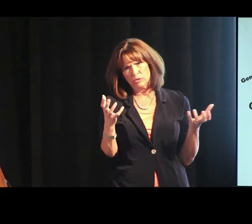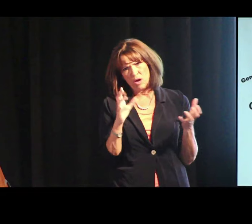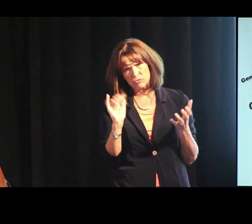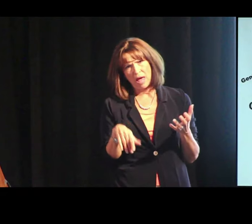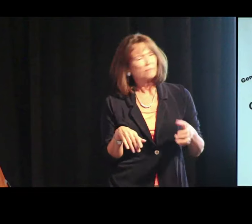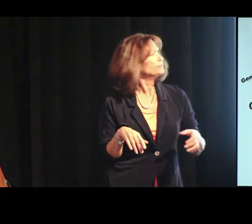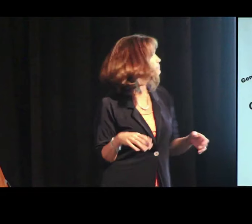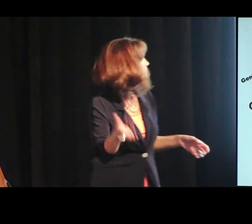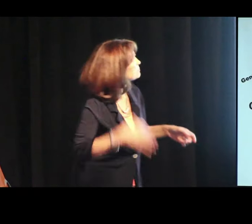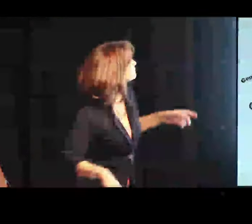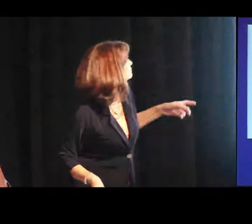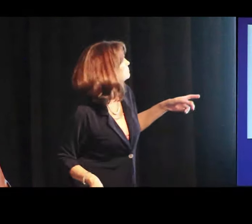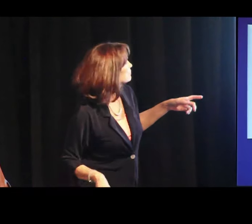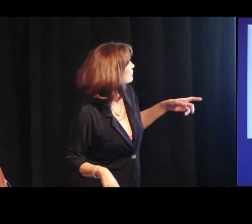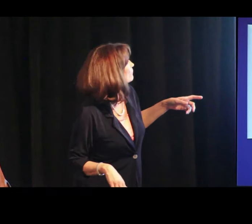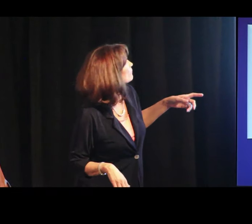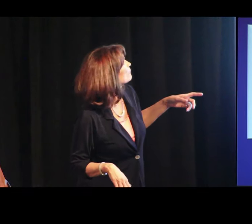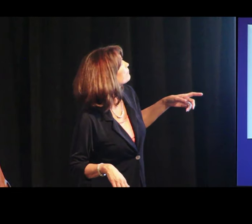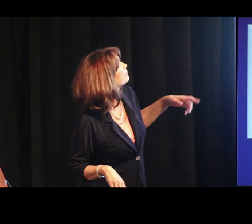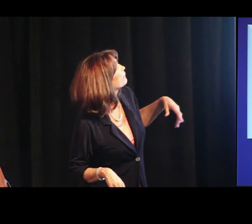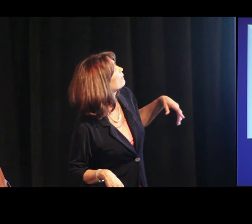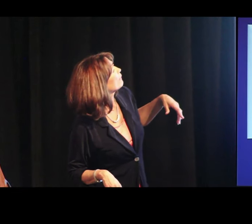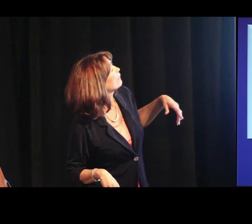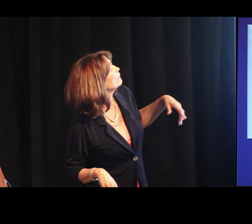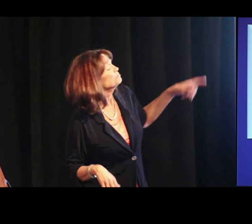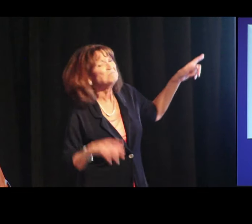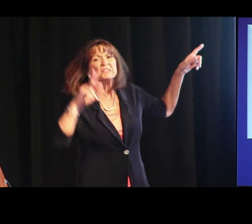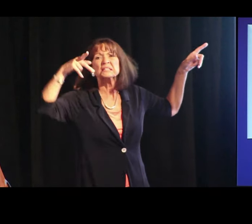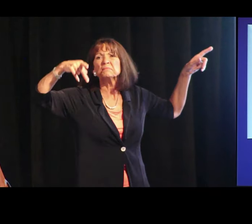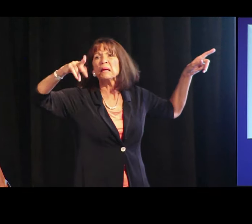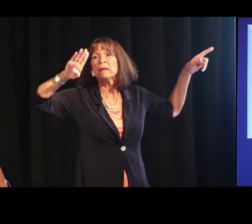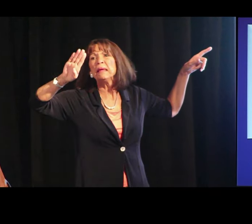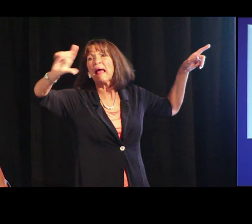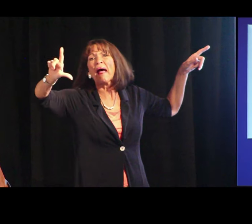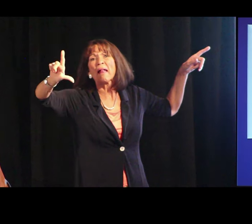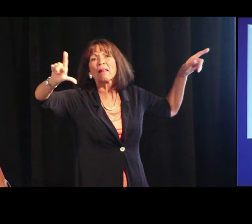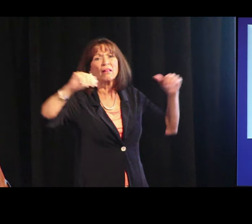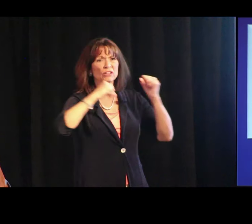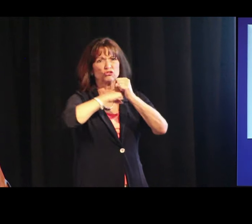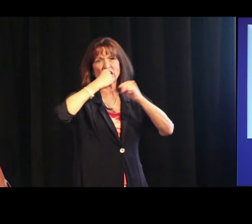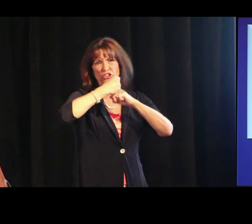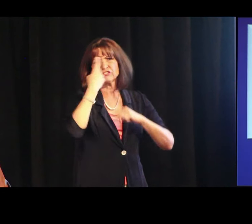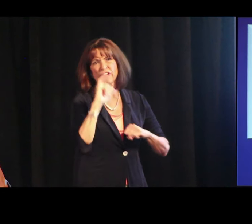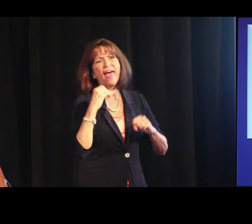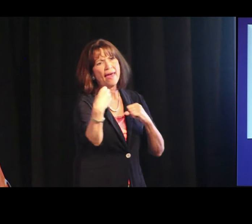they try to find the answer. You can do that. This is projected- based learning,